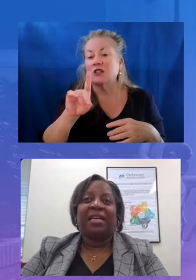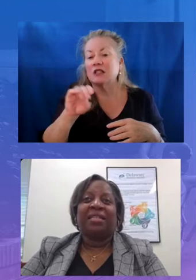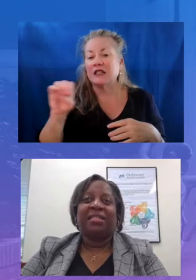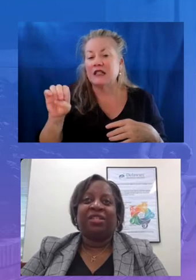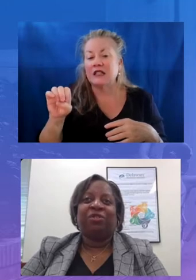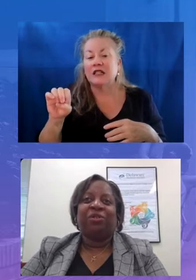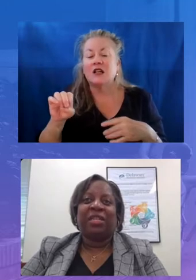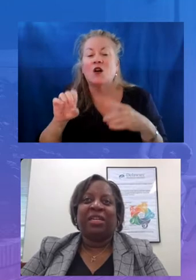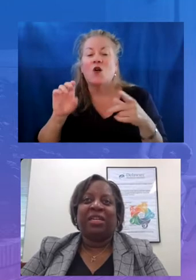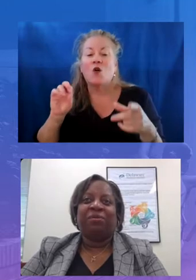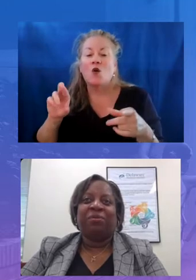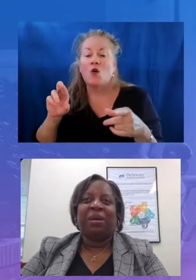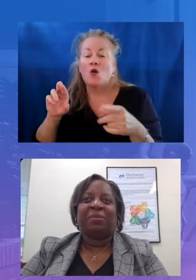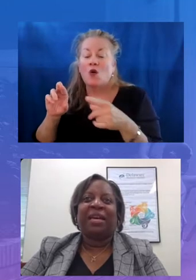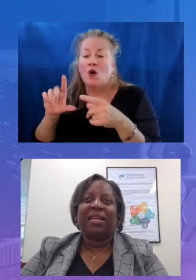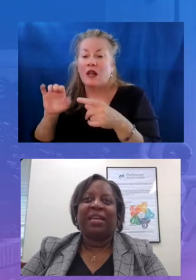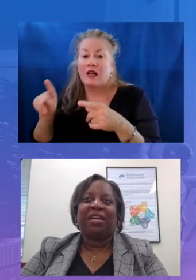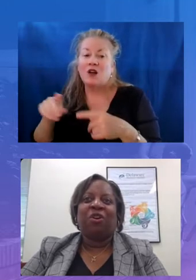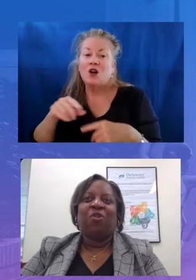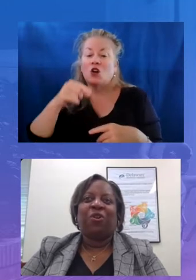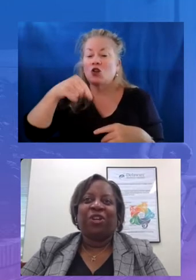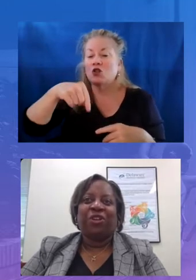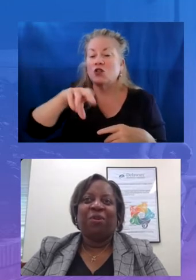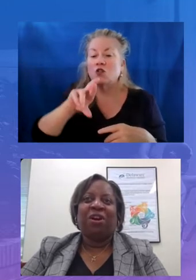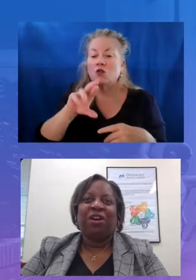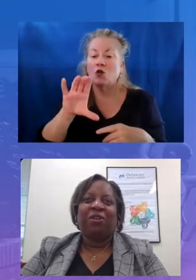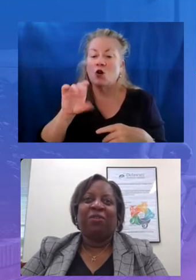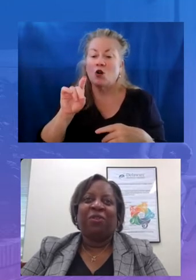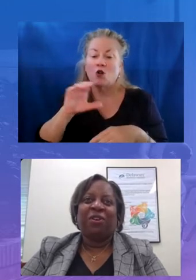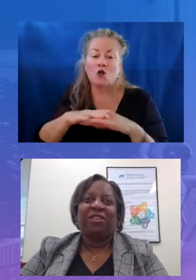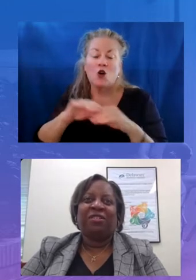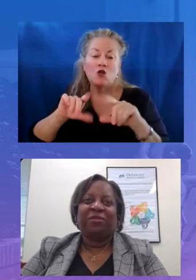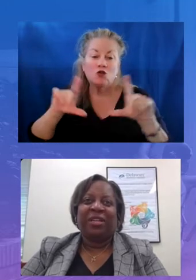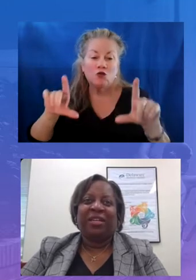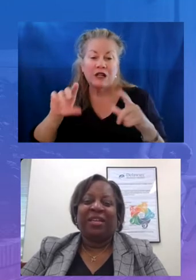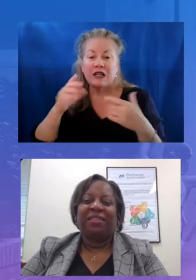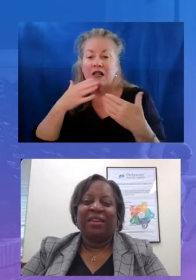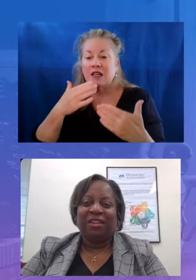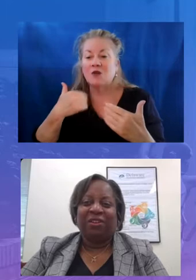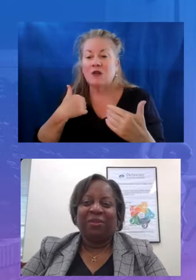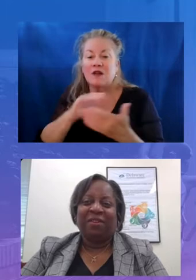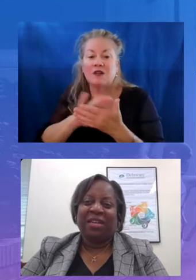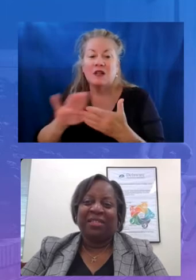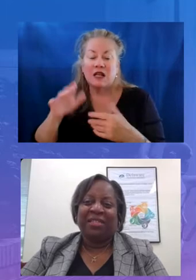digitalde through the website link or qr code on the screen thank you and have a nice evening